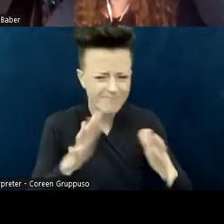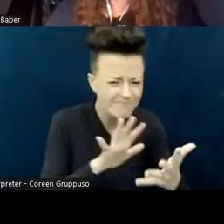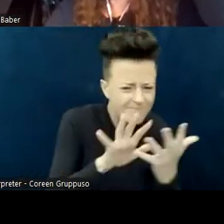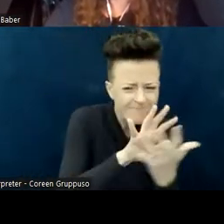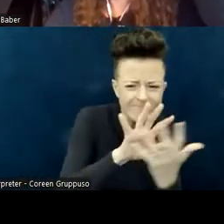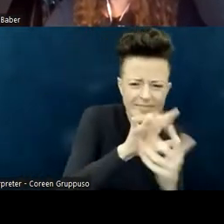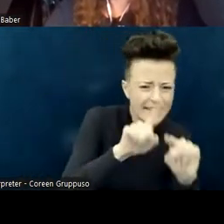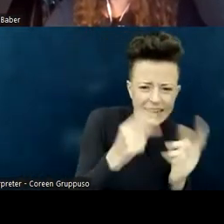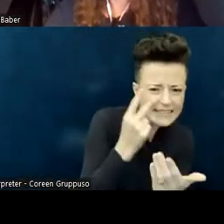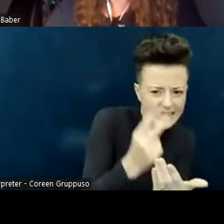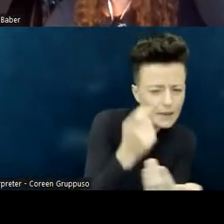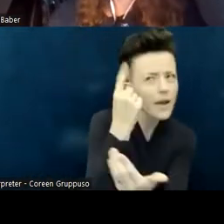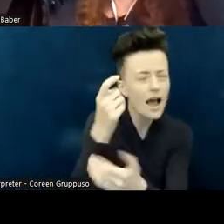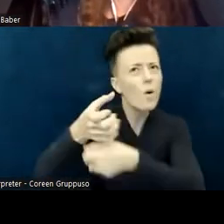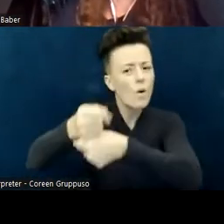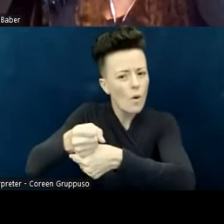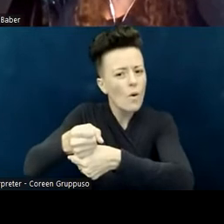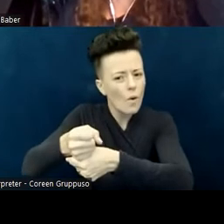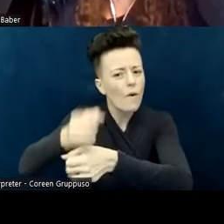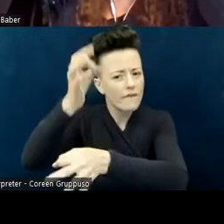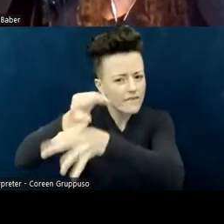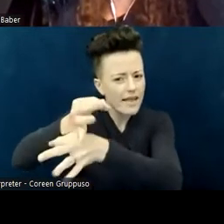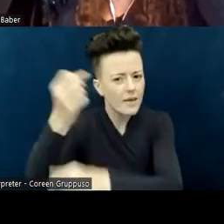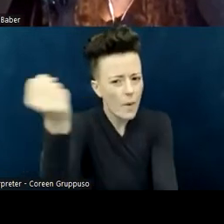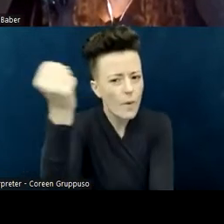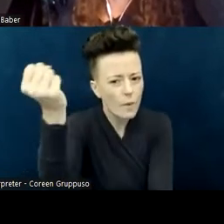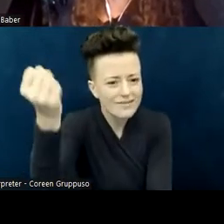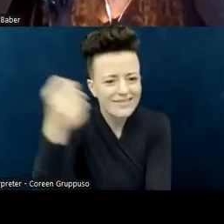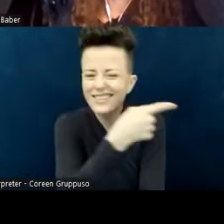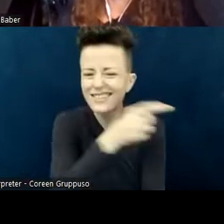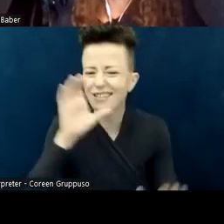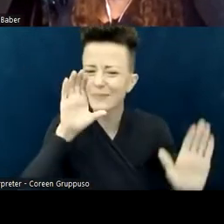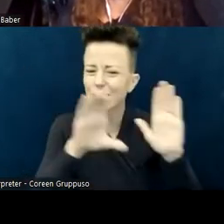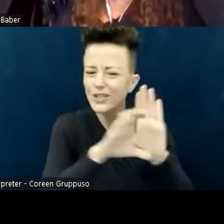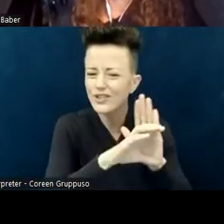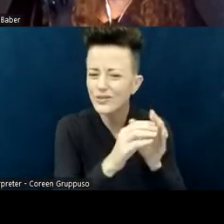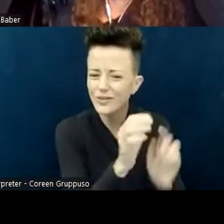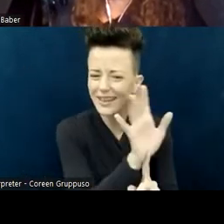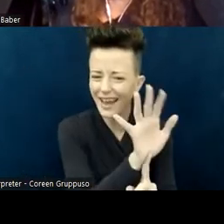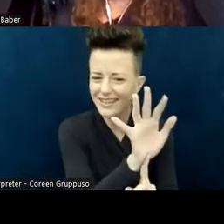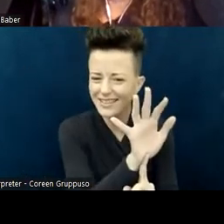The image here is a small candleholder that says, "Let your light shine (Matthew 5:16)"